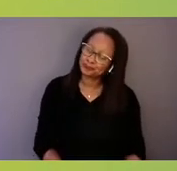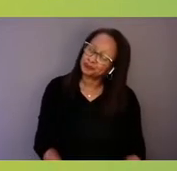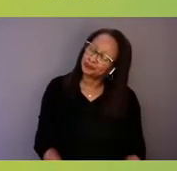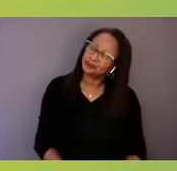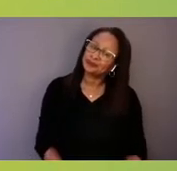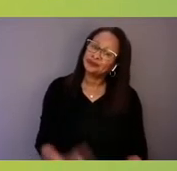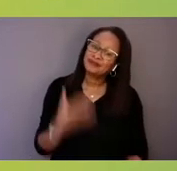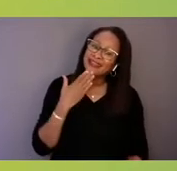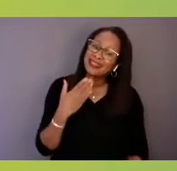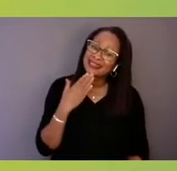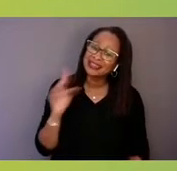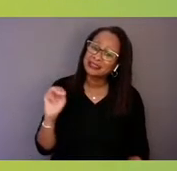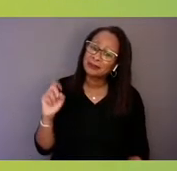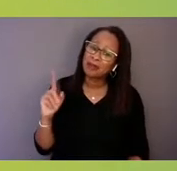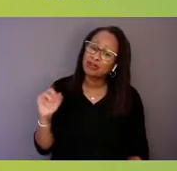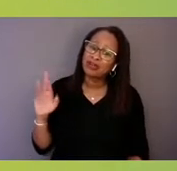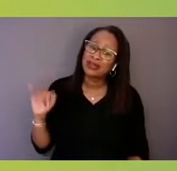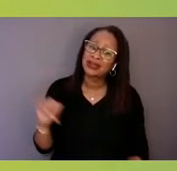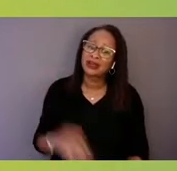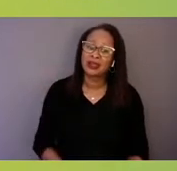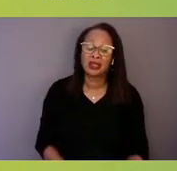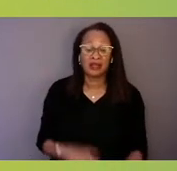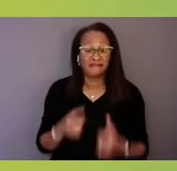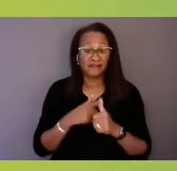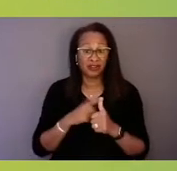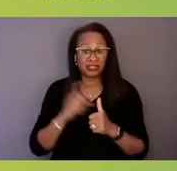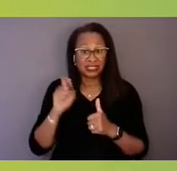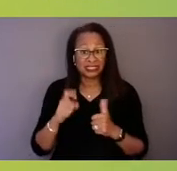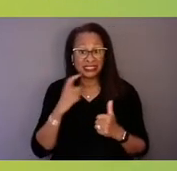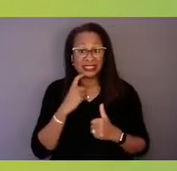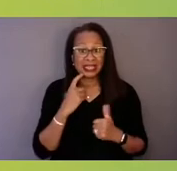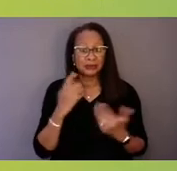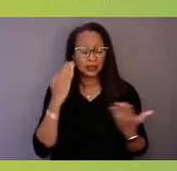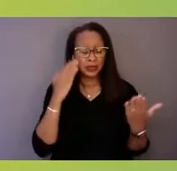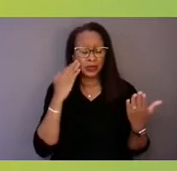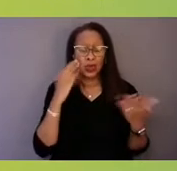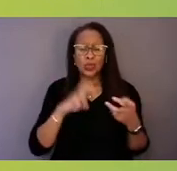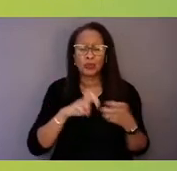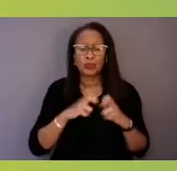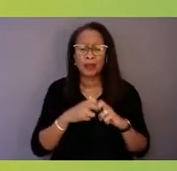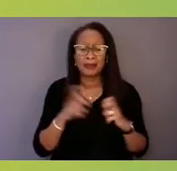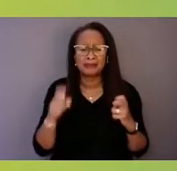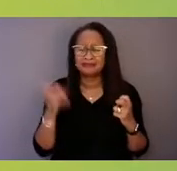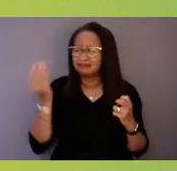Well, I'd first say we need to know the problem and we need to have it defined, and we need to track the data,